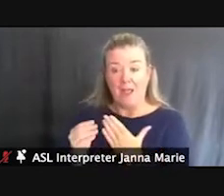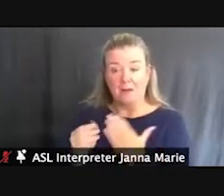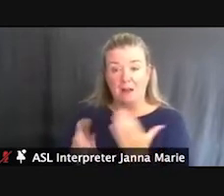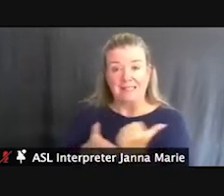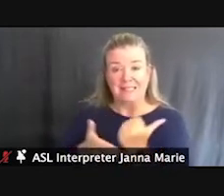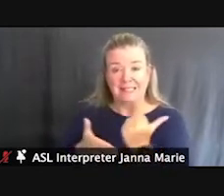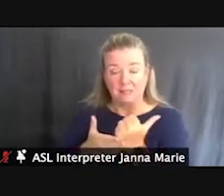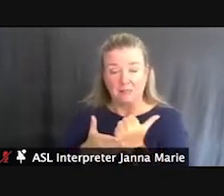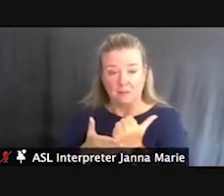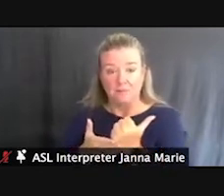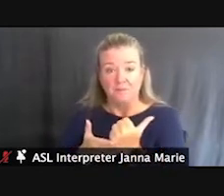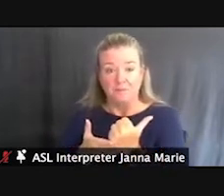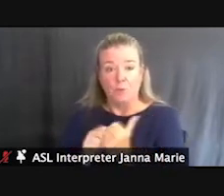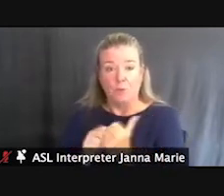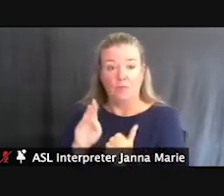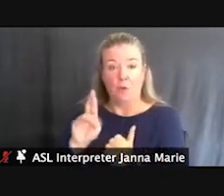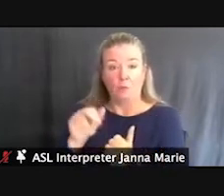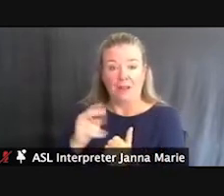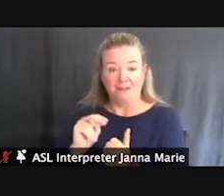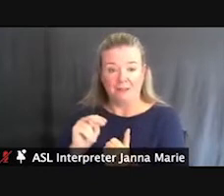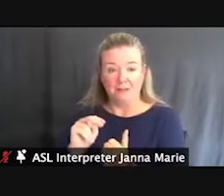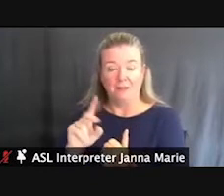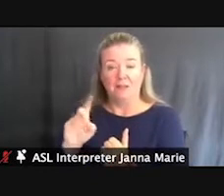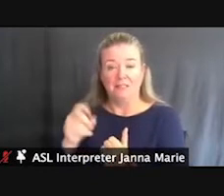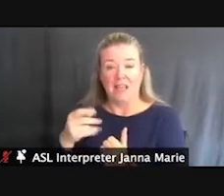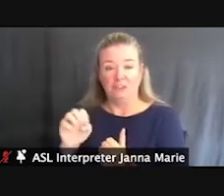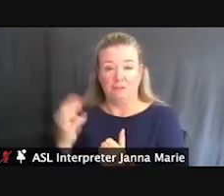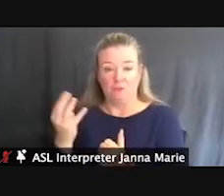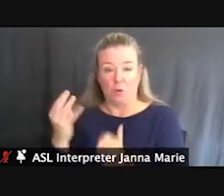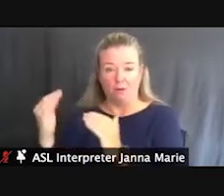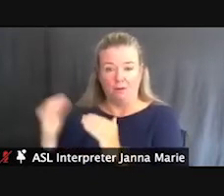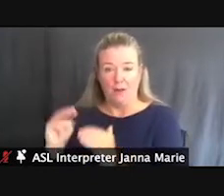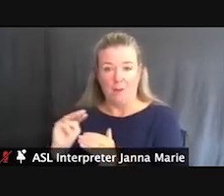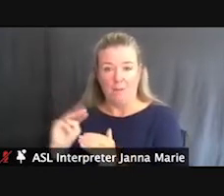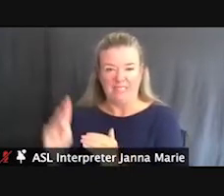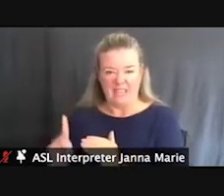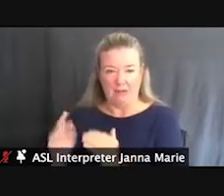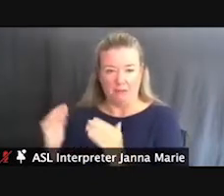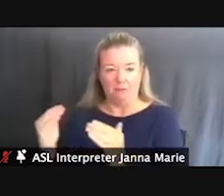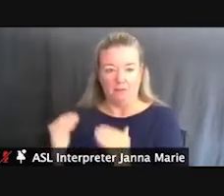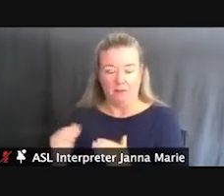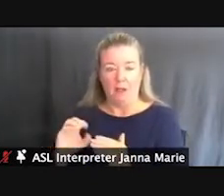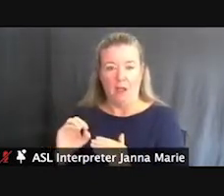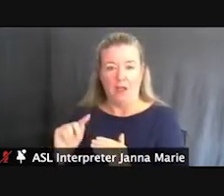Recreation Area, Dodge 4 State Park, Muskegon State Park, Otsego Lake State Park, Port Crescent